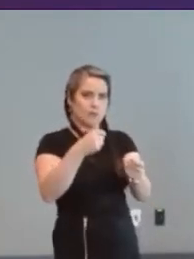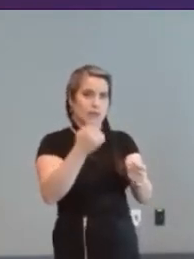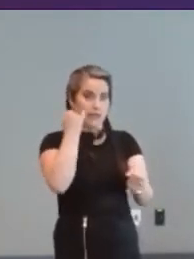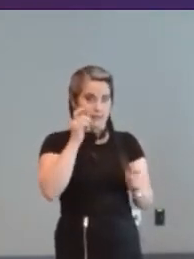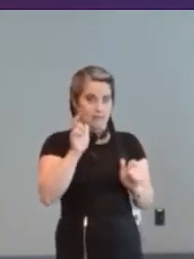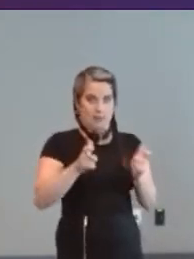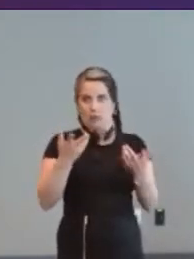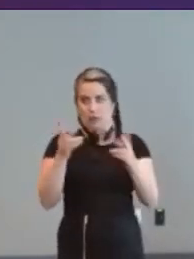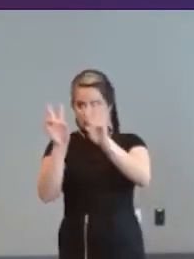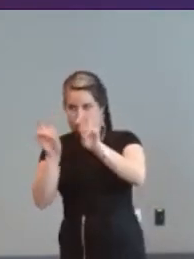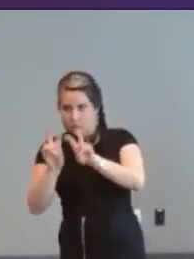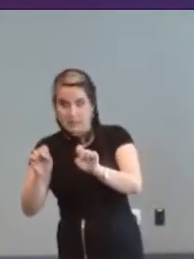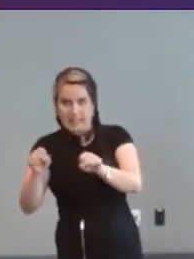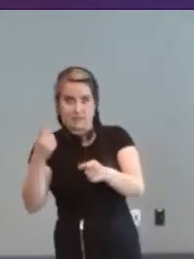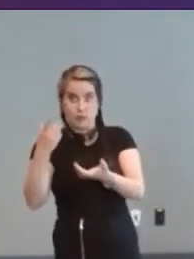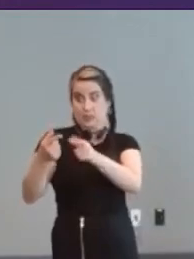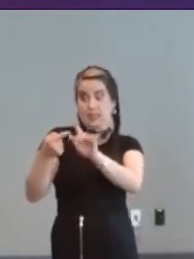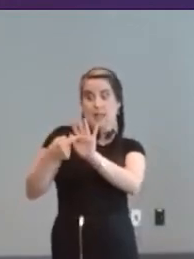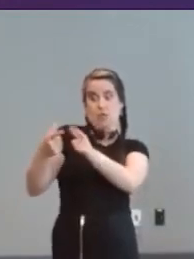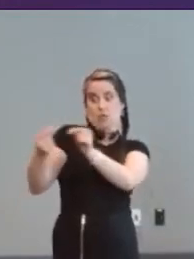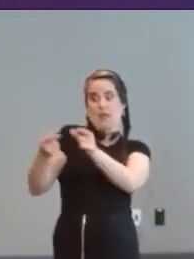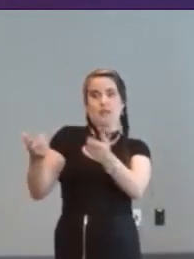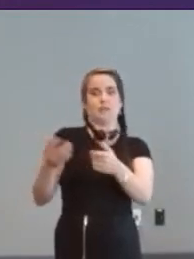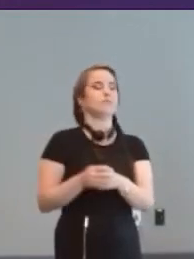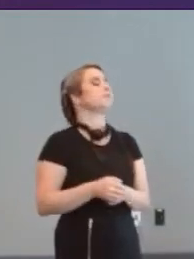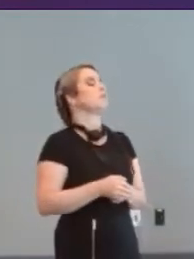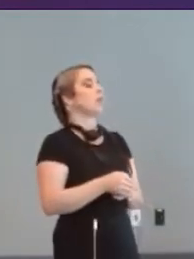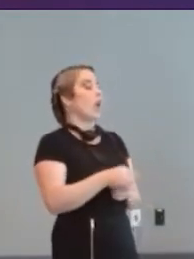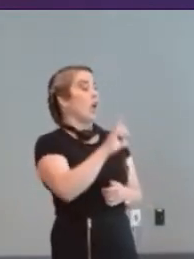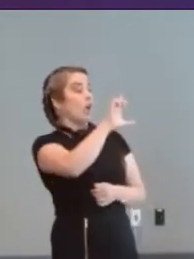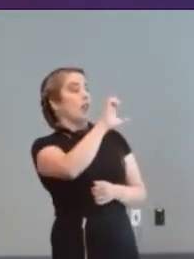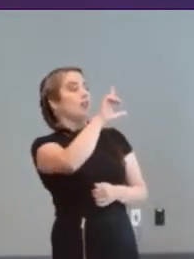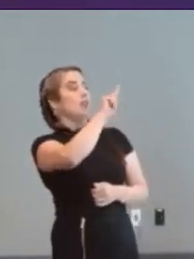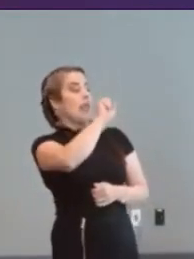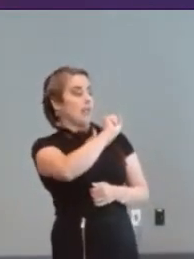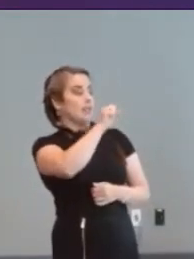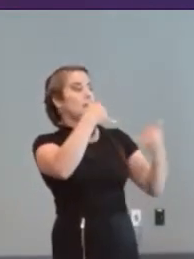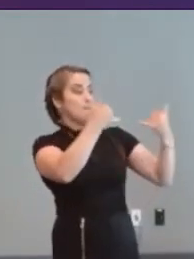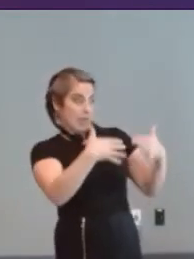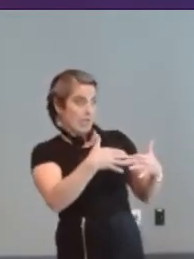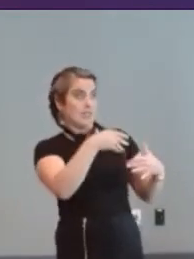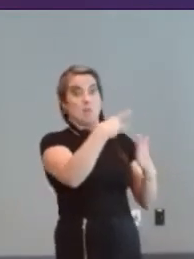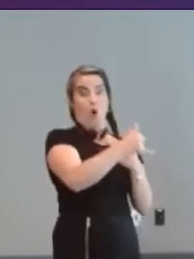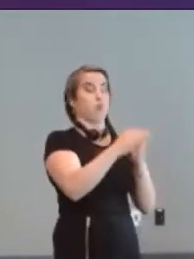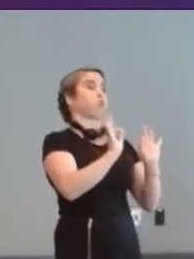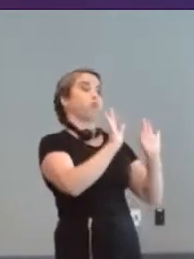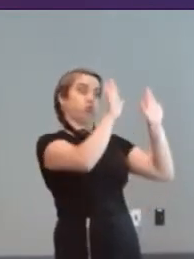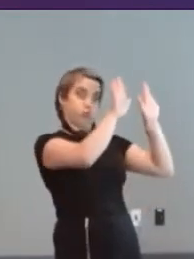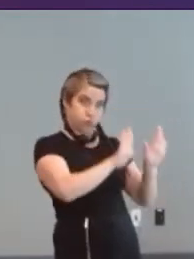[Barrie] The Let's Play [Game] Project is great um I couldn't tell you the the link off the top